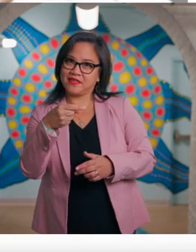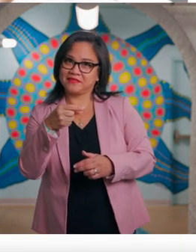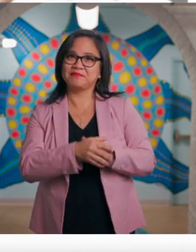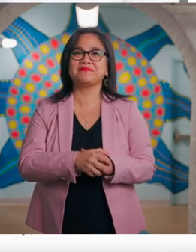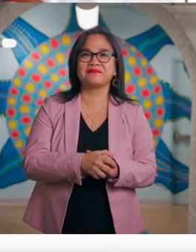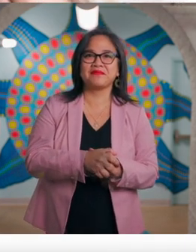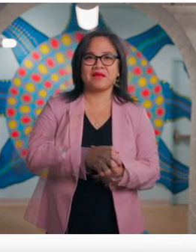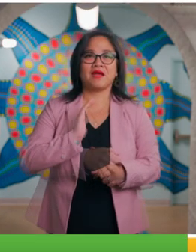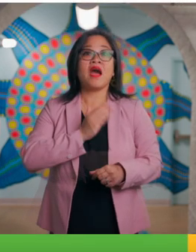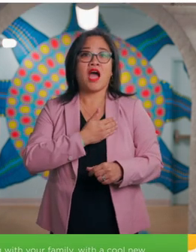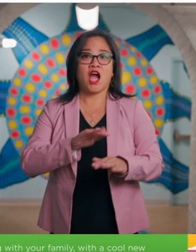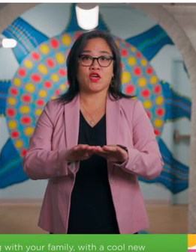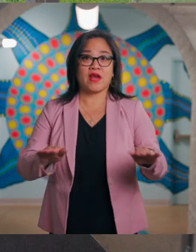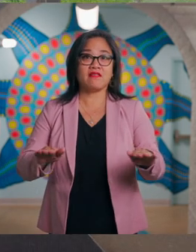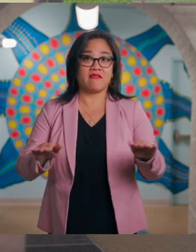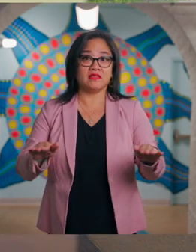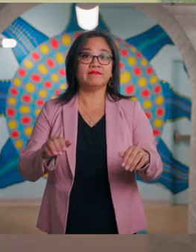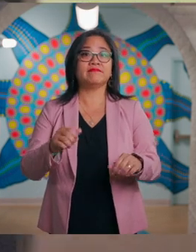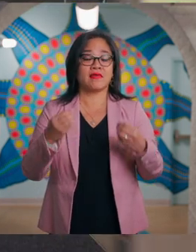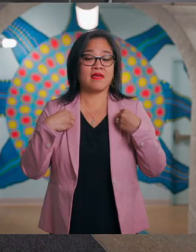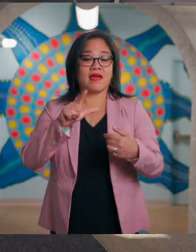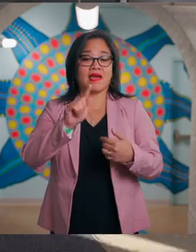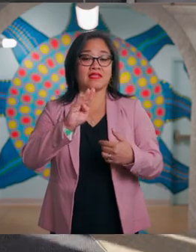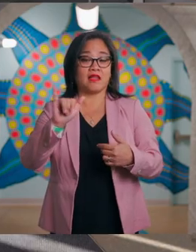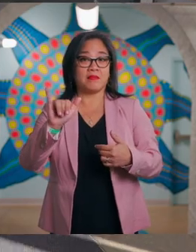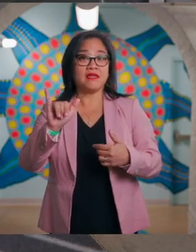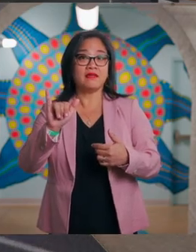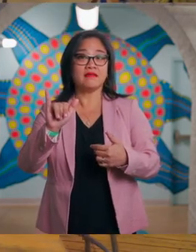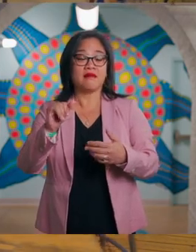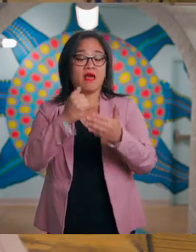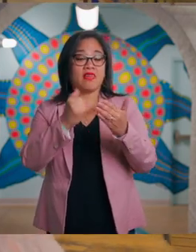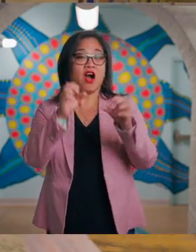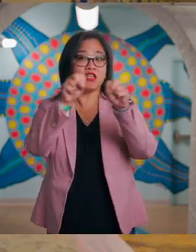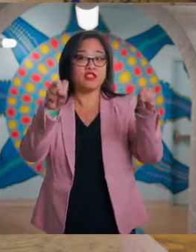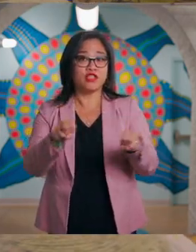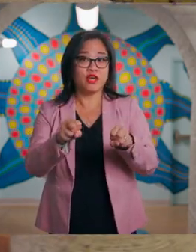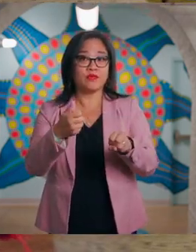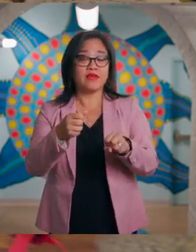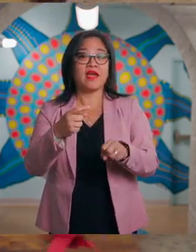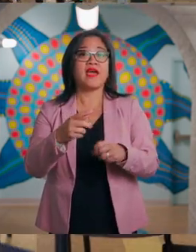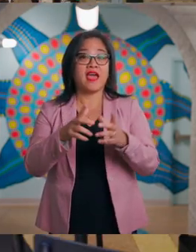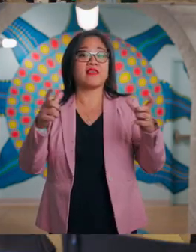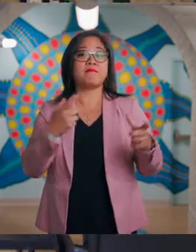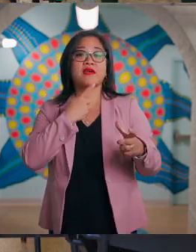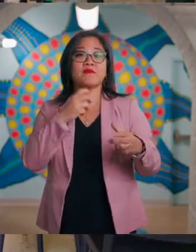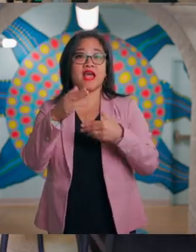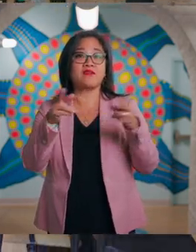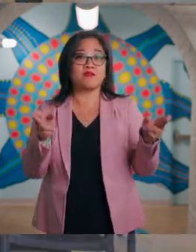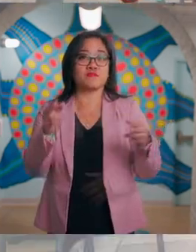Our ground level has the lobby the art studio and the Big Red Room Cafe.